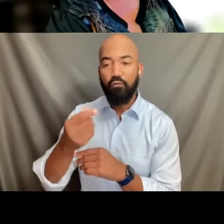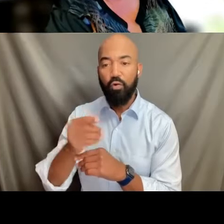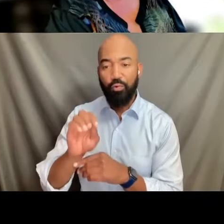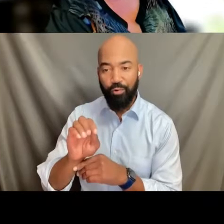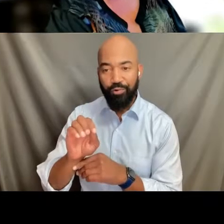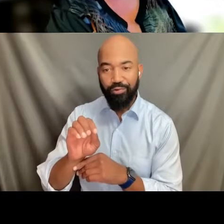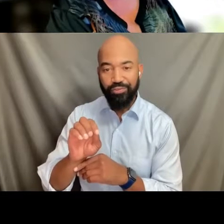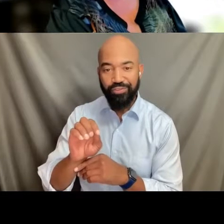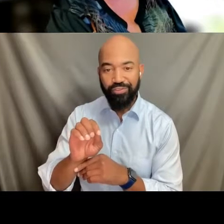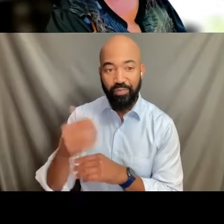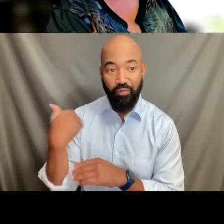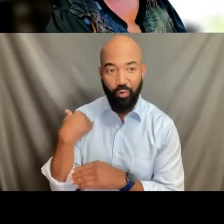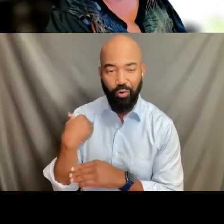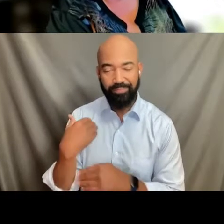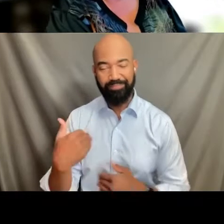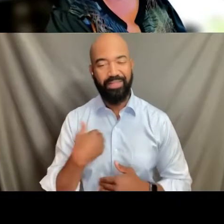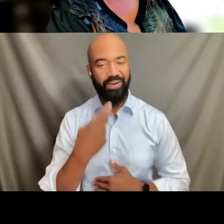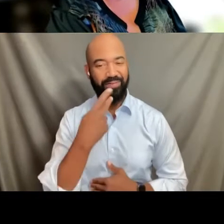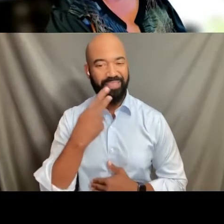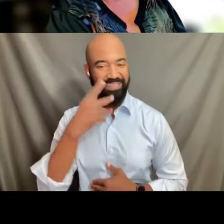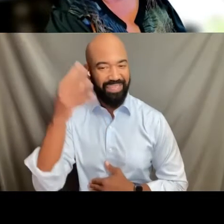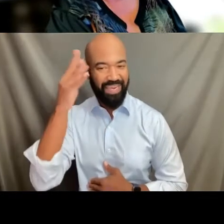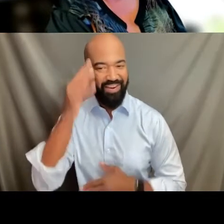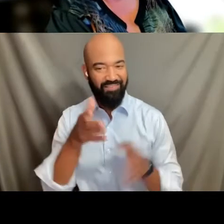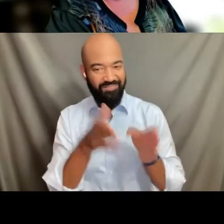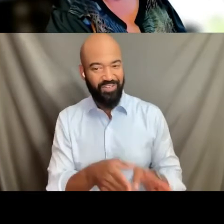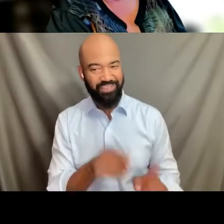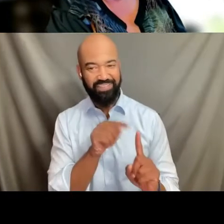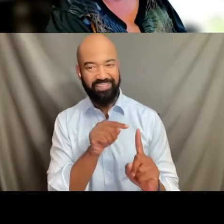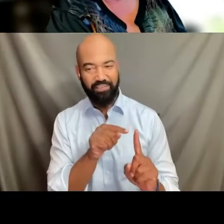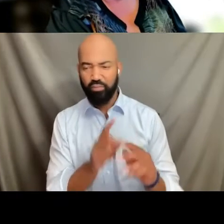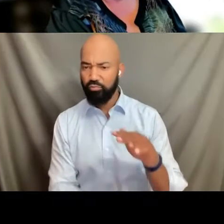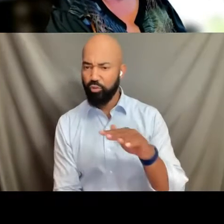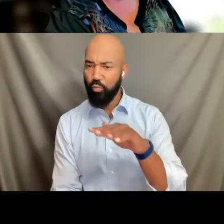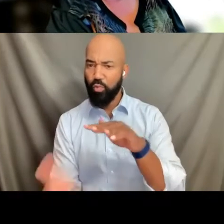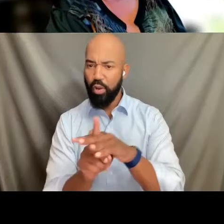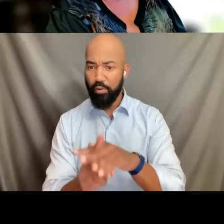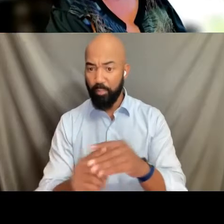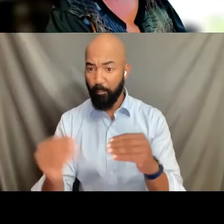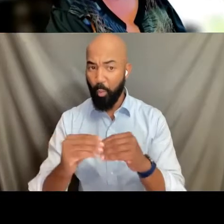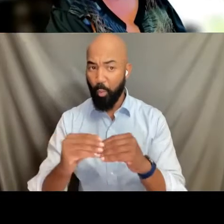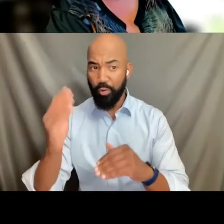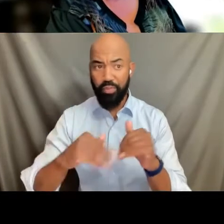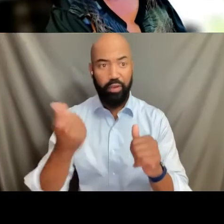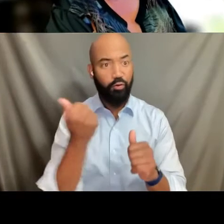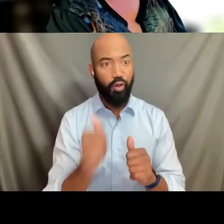This pink haired person shows up I think more often than any of the rest of FORGEs people,